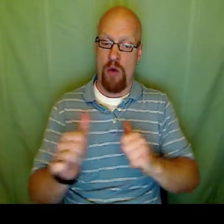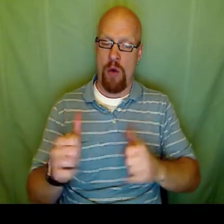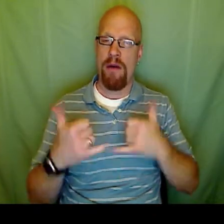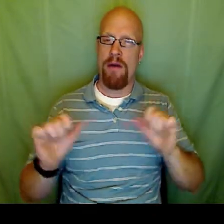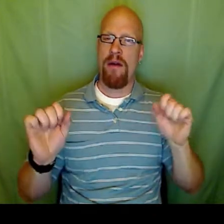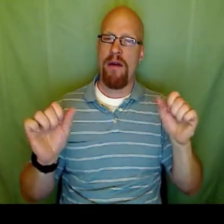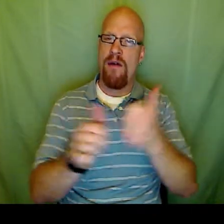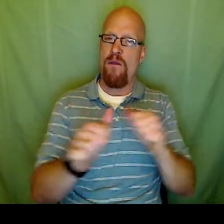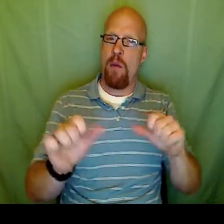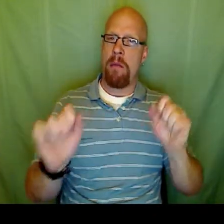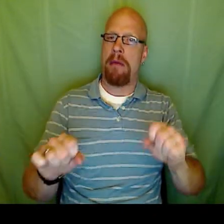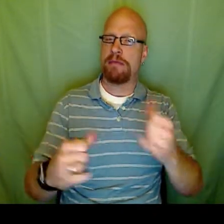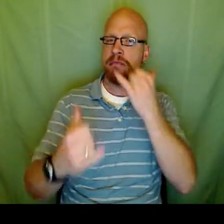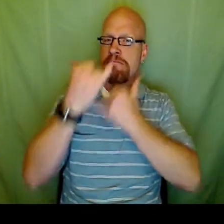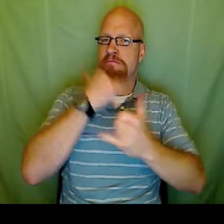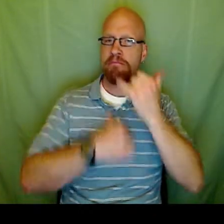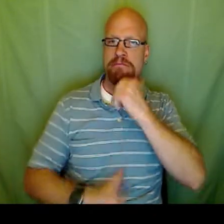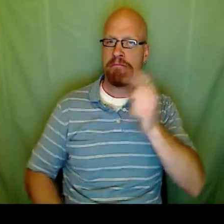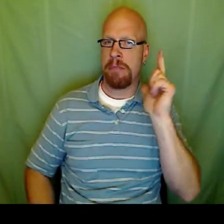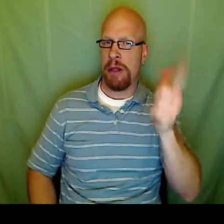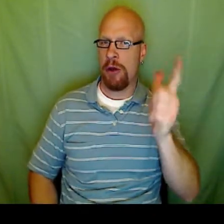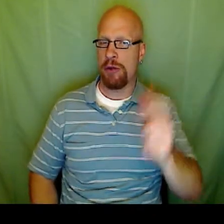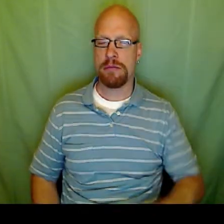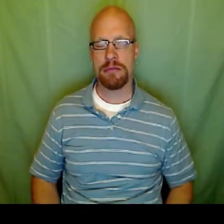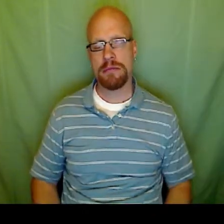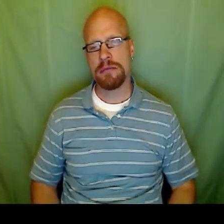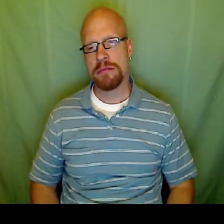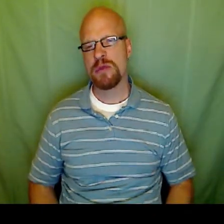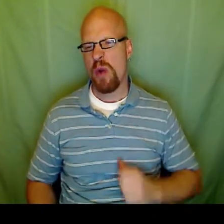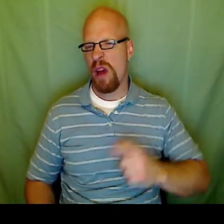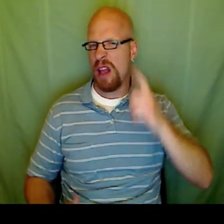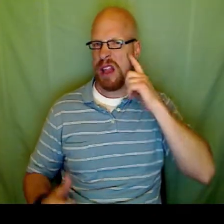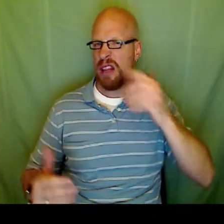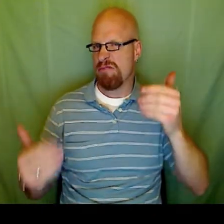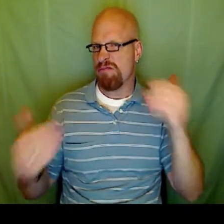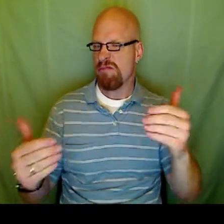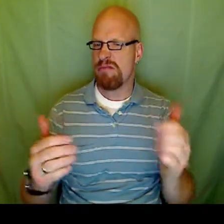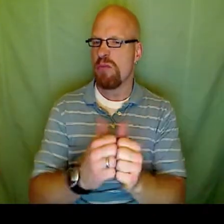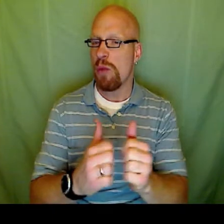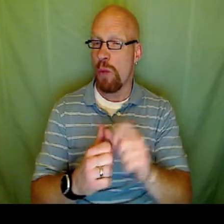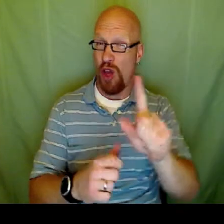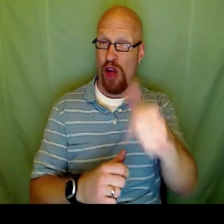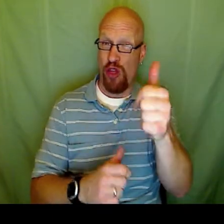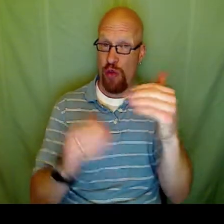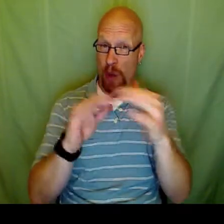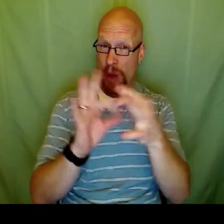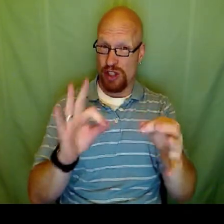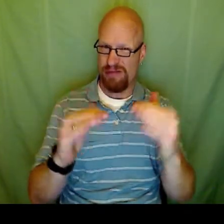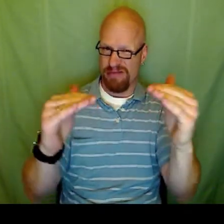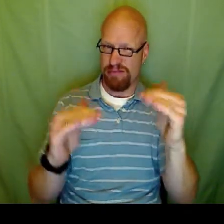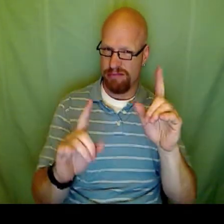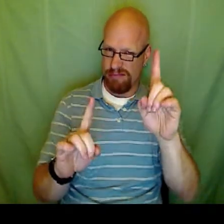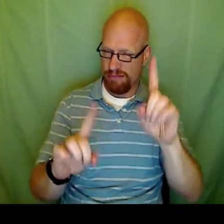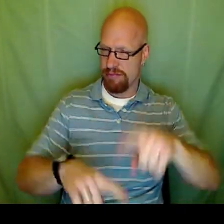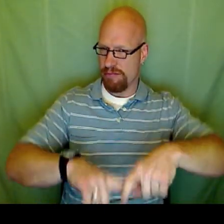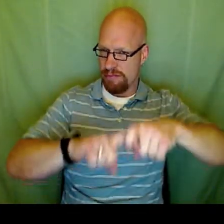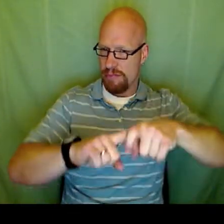but you know for right now I'd like to avoid possible errors, later if I could. So I'm going to use, let's look